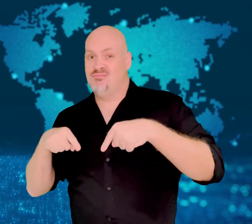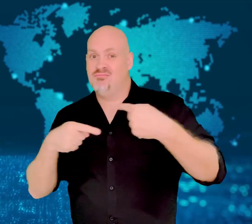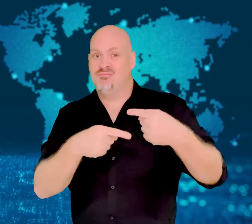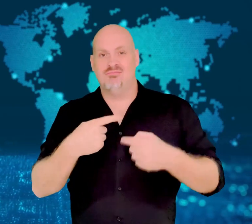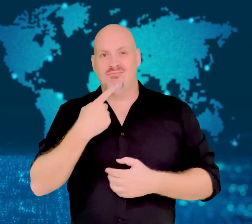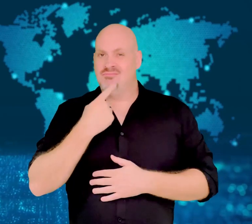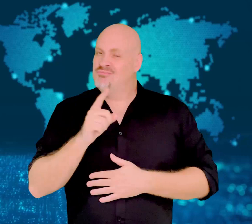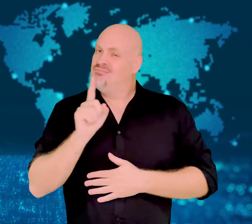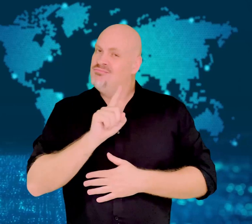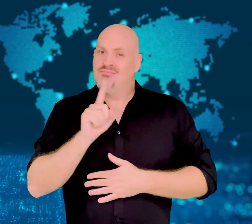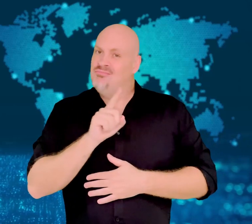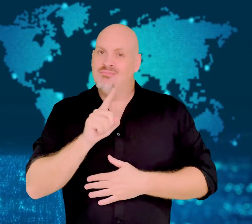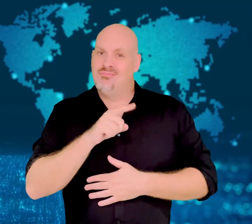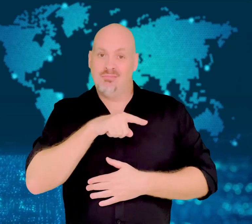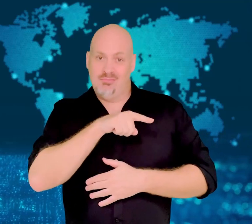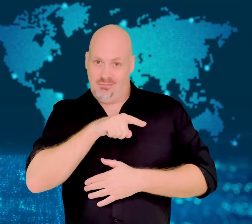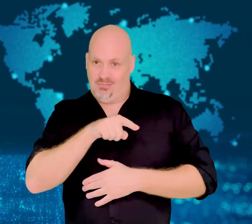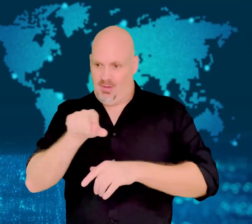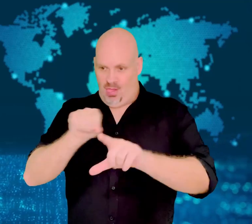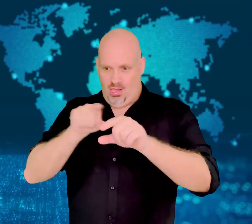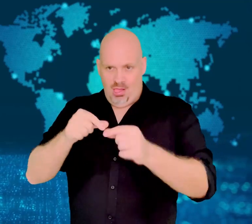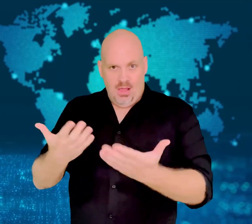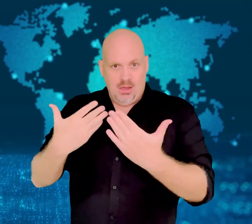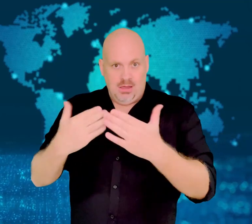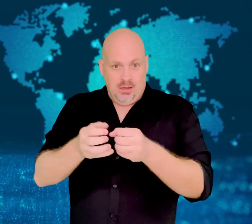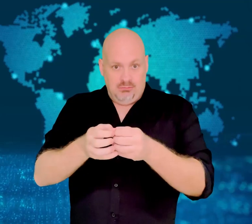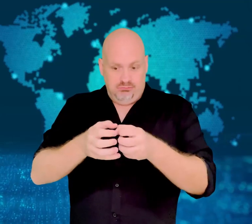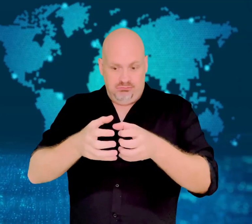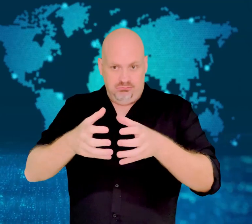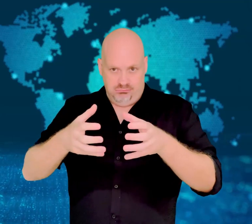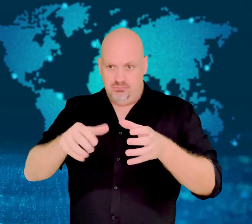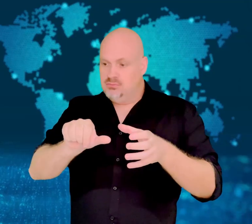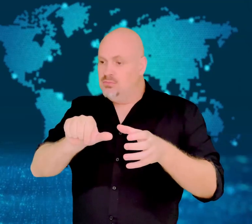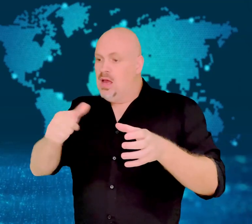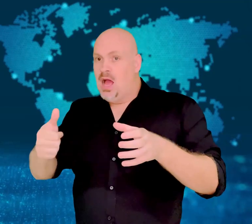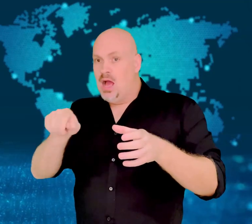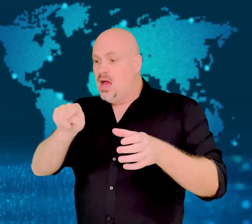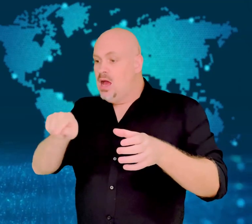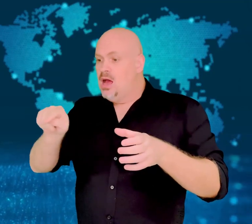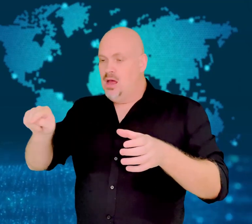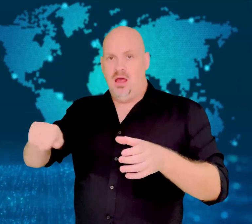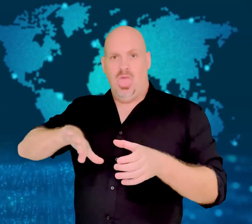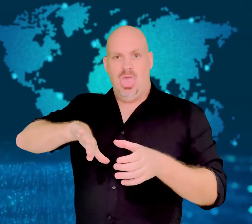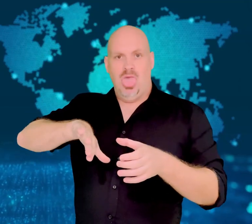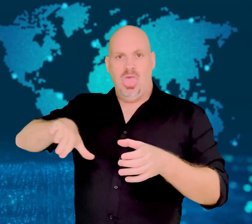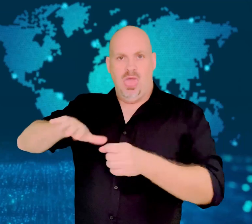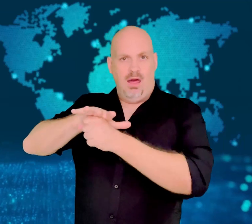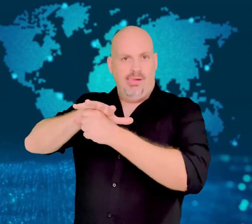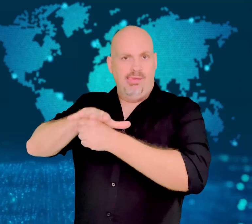The people arguing against affirmative action policies feel